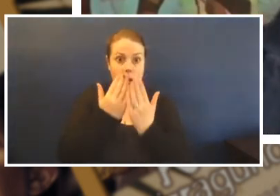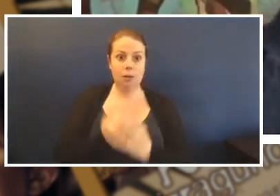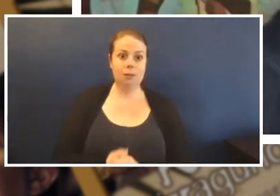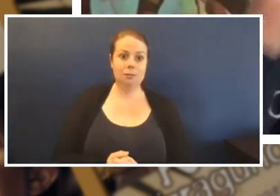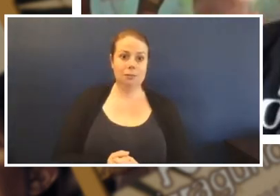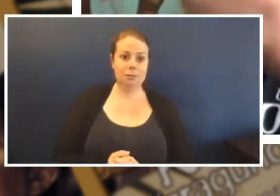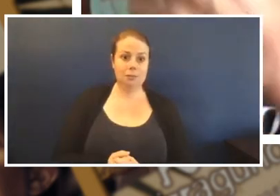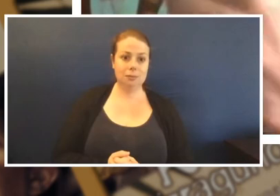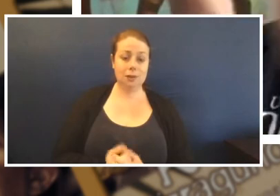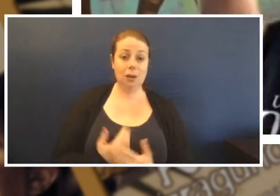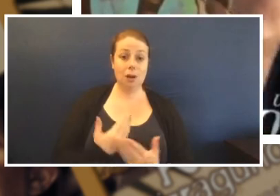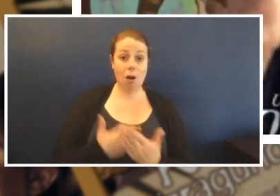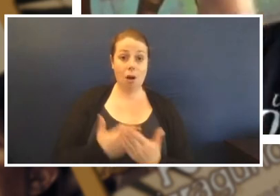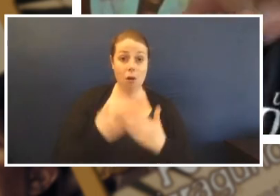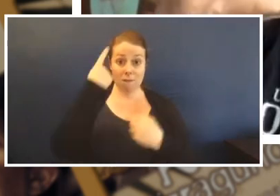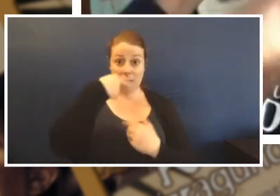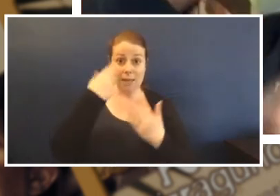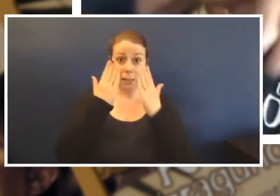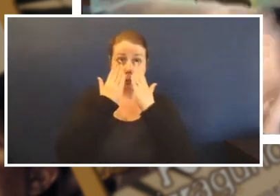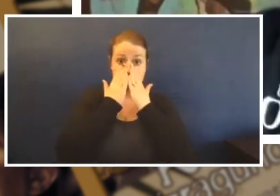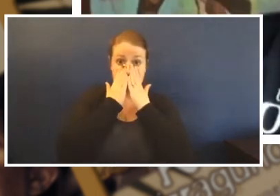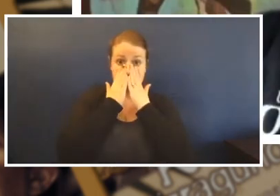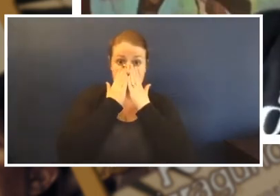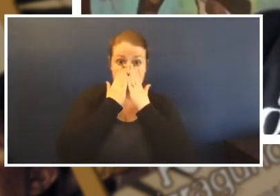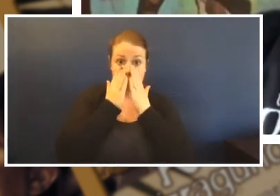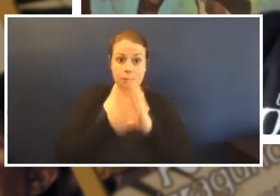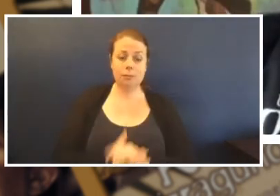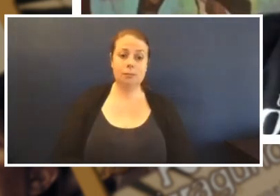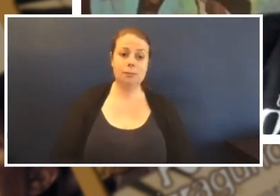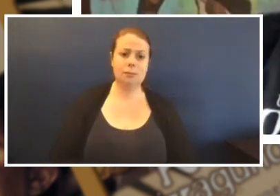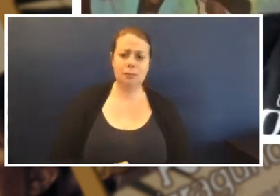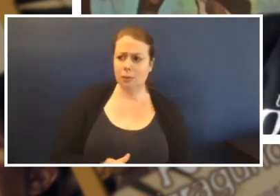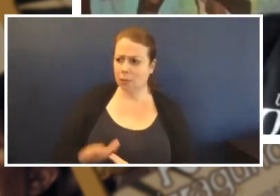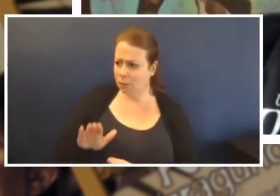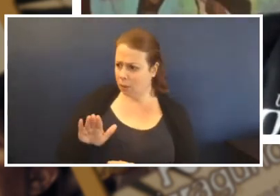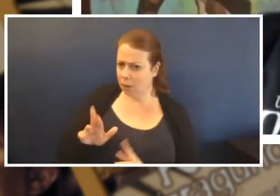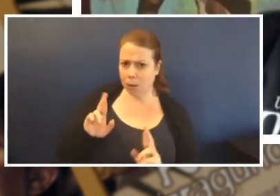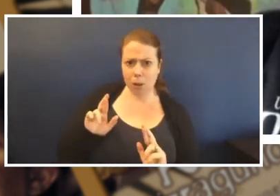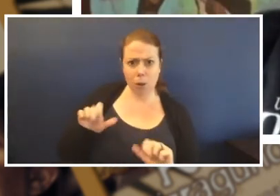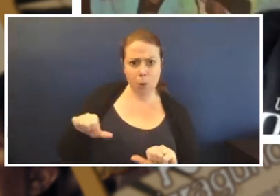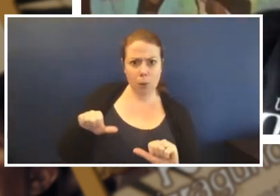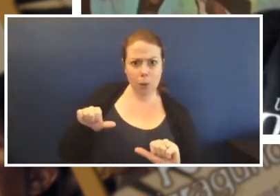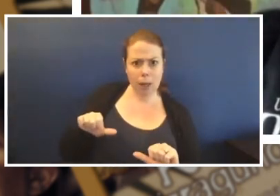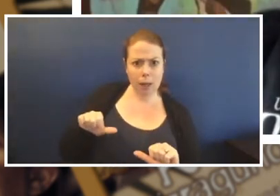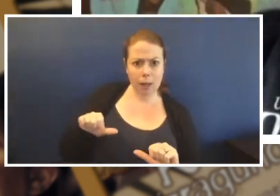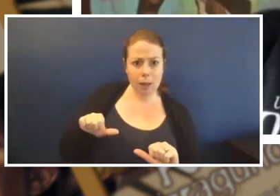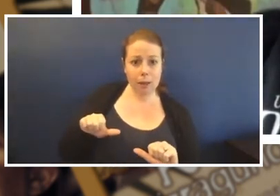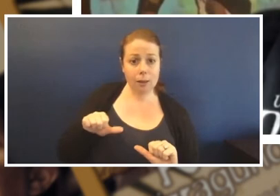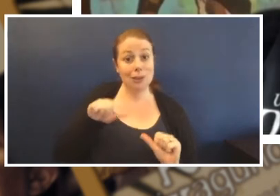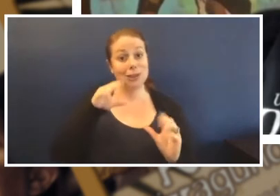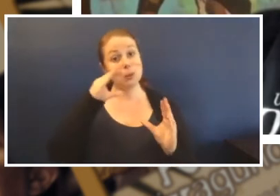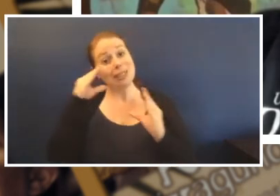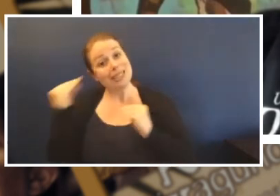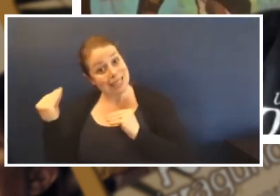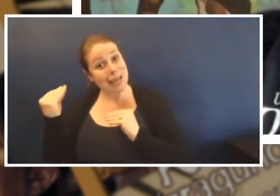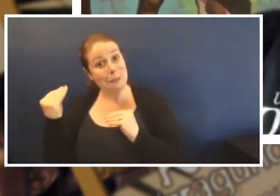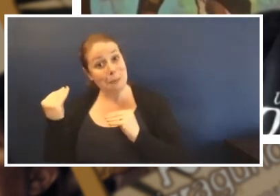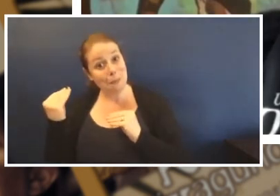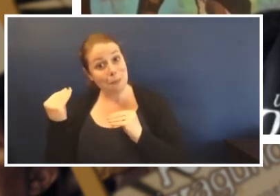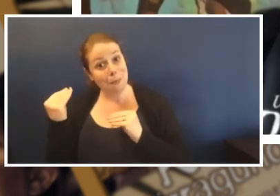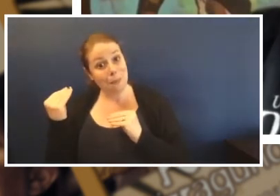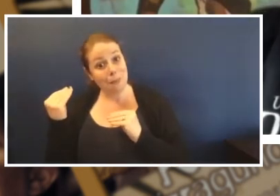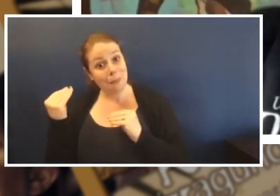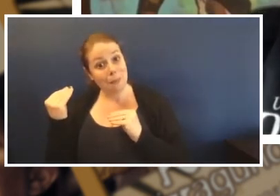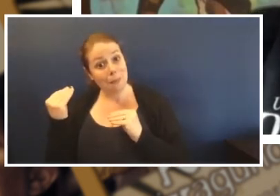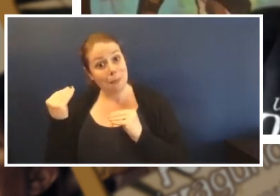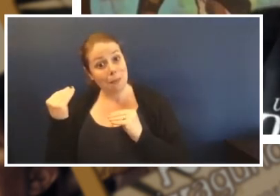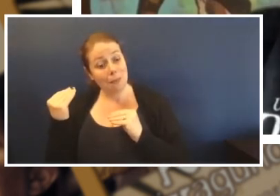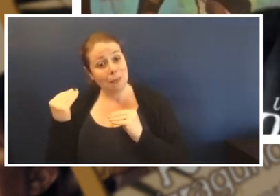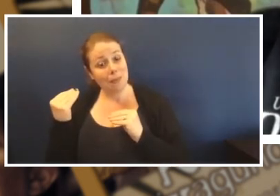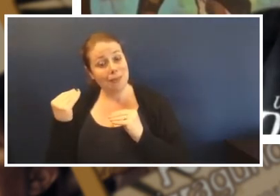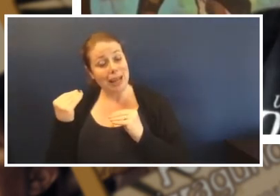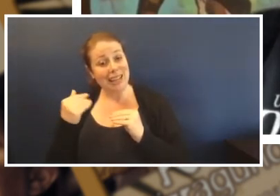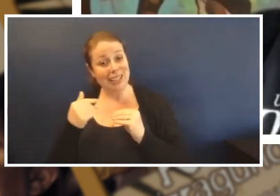on her face, Mum said, 'I hope she's alright'. She went to sleep and she was snoring